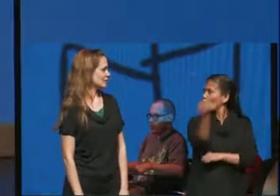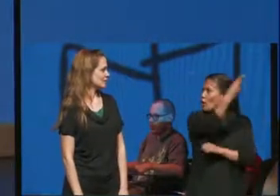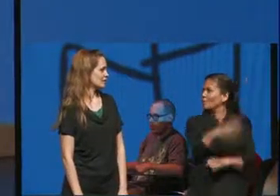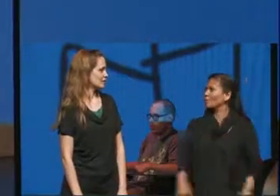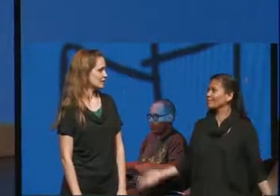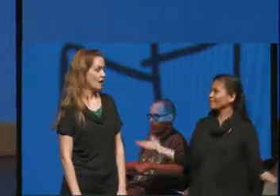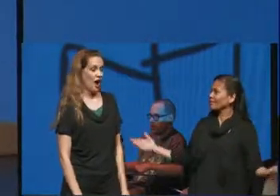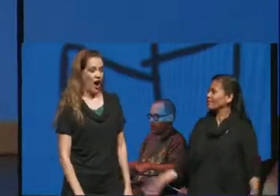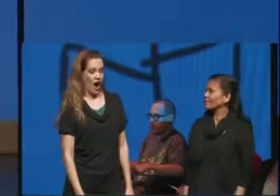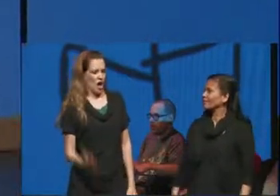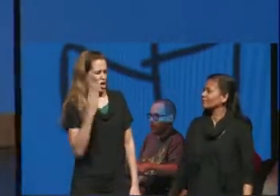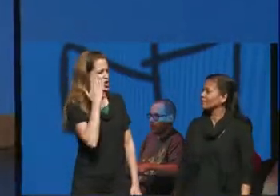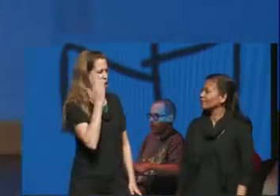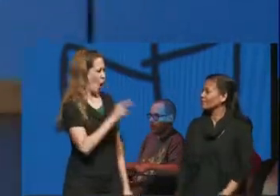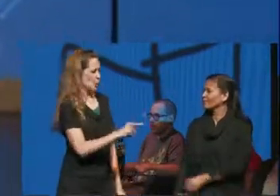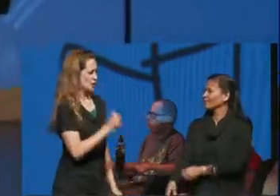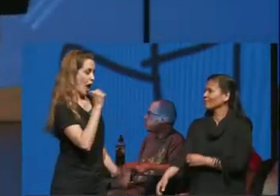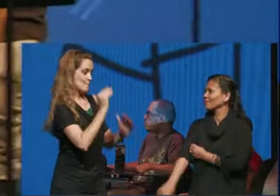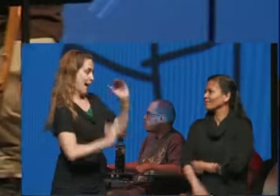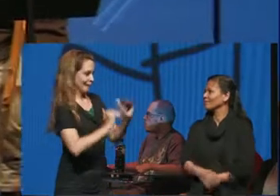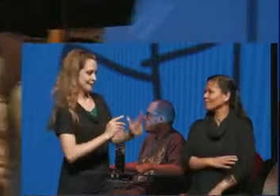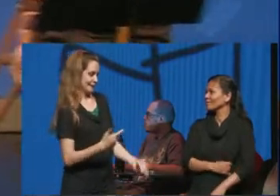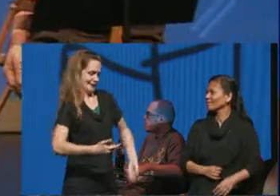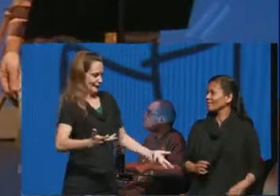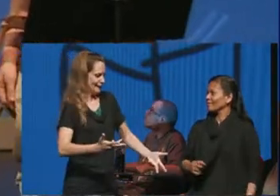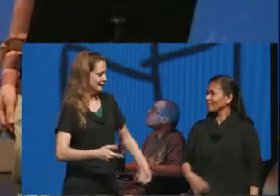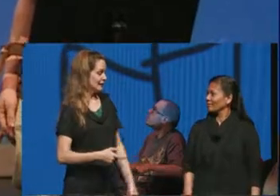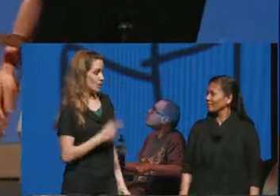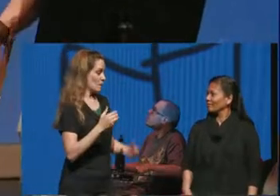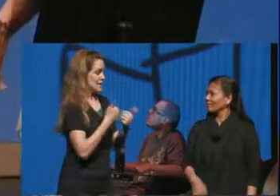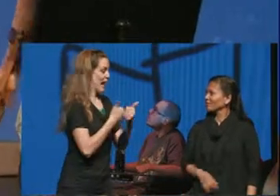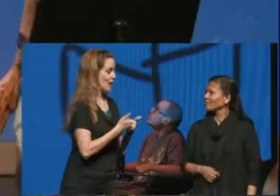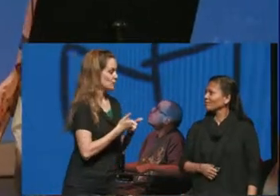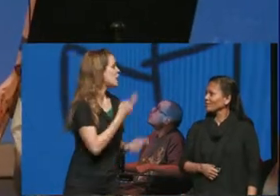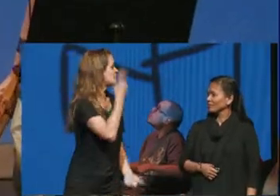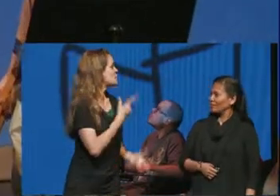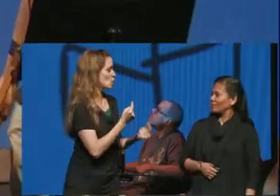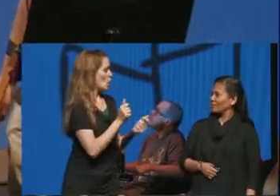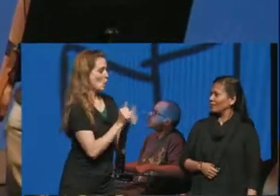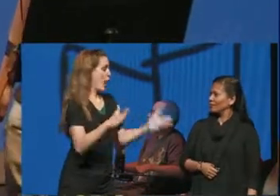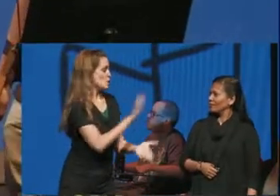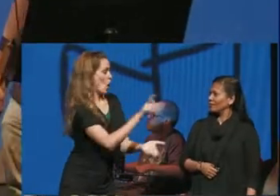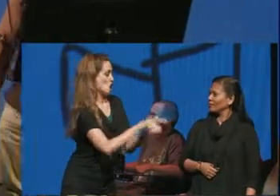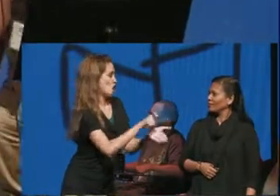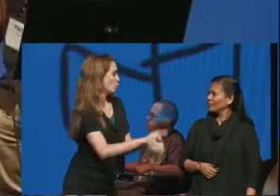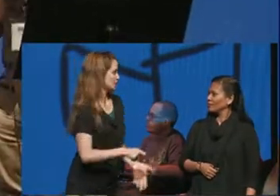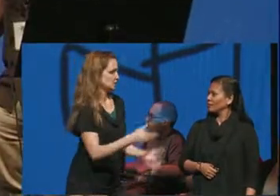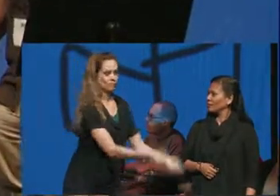you know I always knew that you were a bit unbalanced but if that's the game that you want to play let's see how you do without your precious notes Nick grab